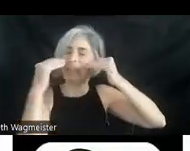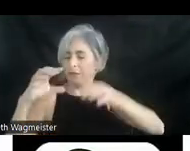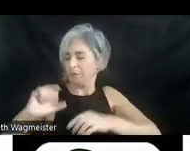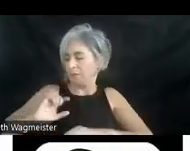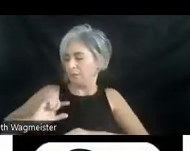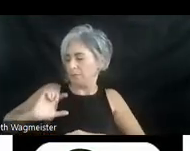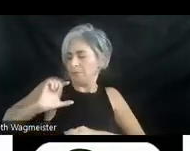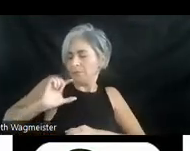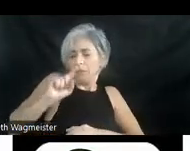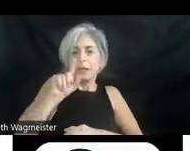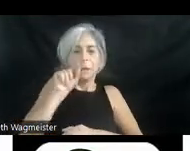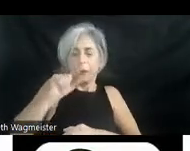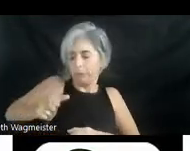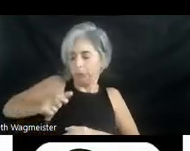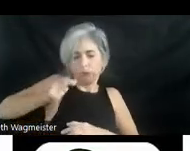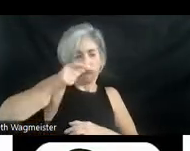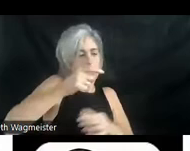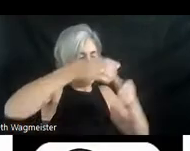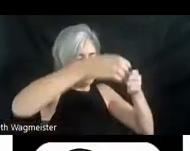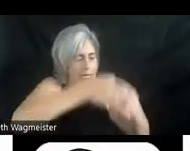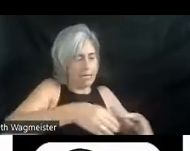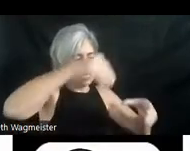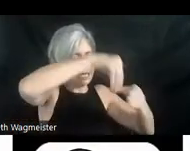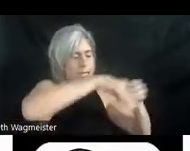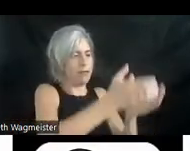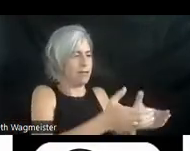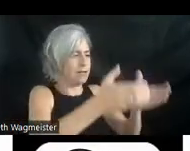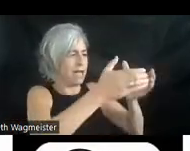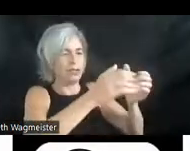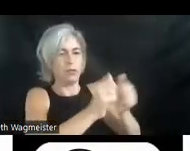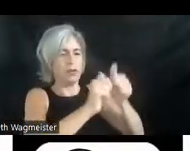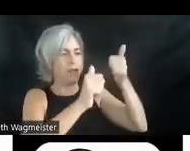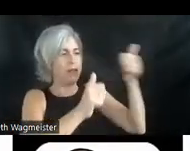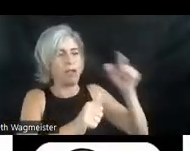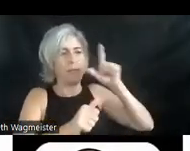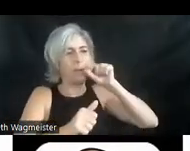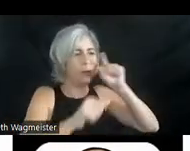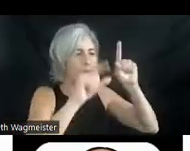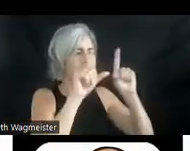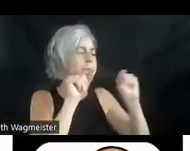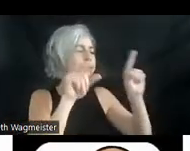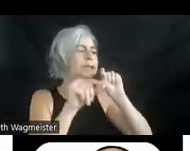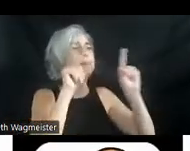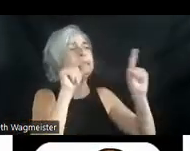shirt pocket and drops it gently into the nest beside another fledgling. He rubs the